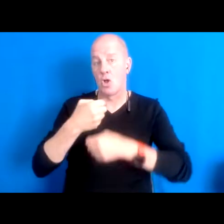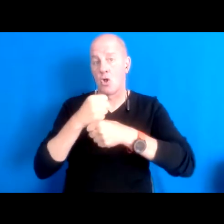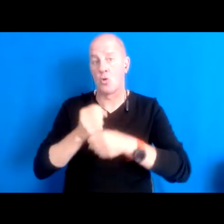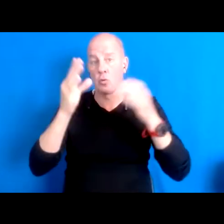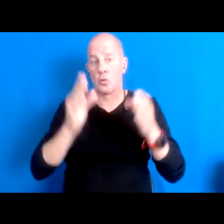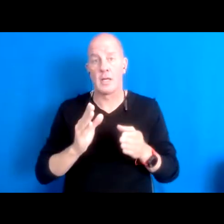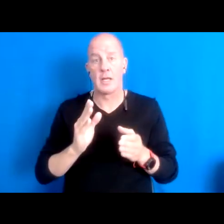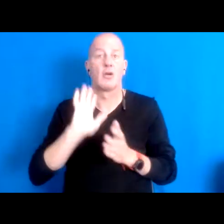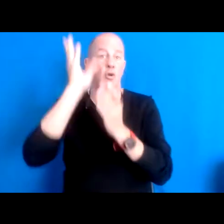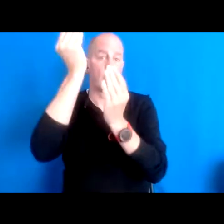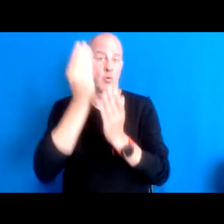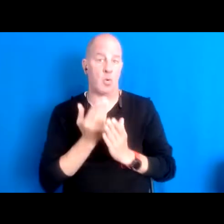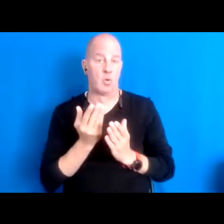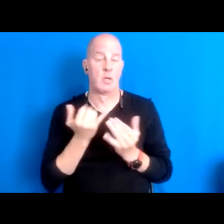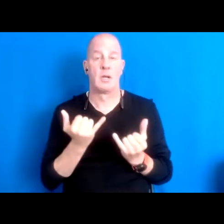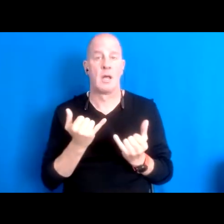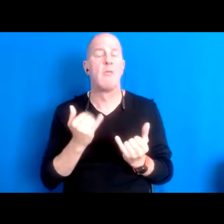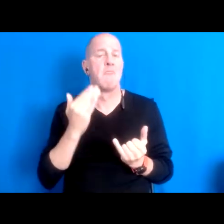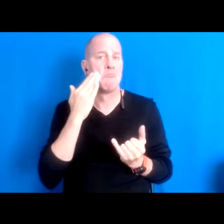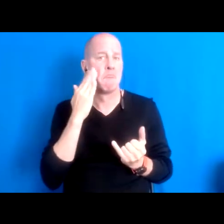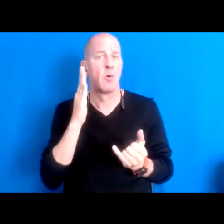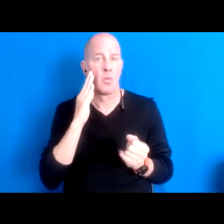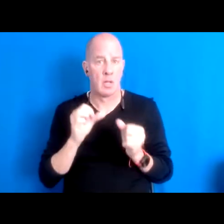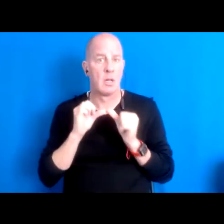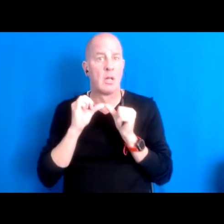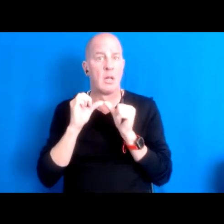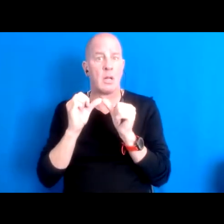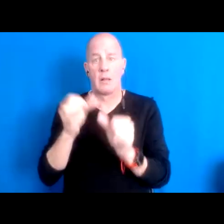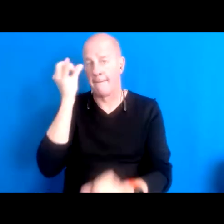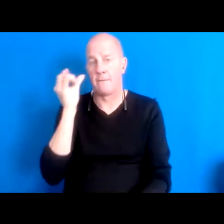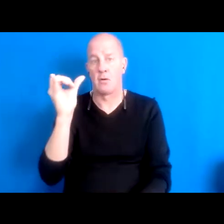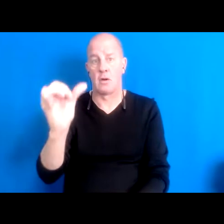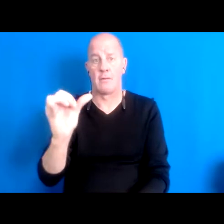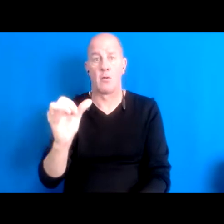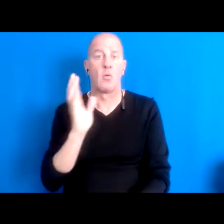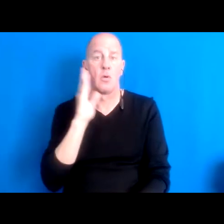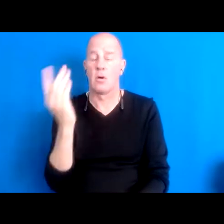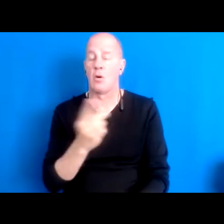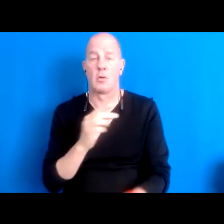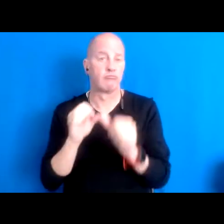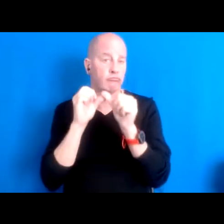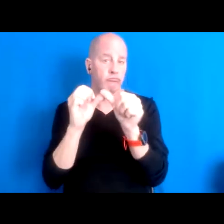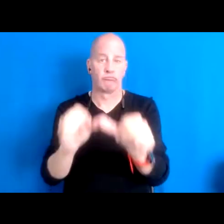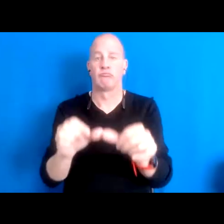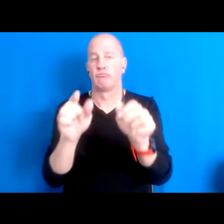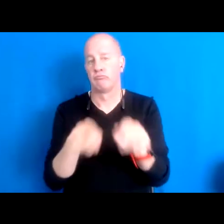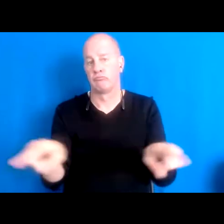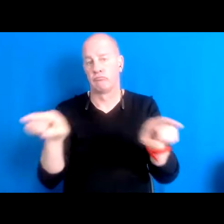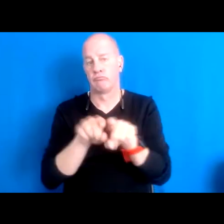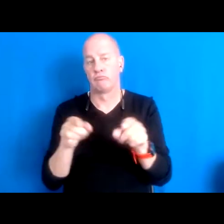15:44:41 It's going to go on forever it'll always be that way. 15:44:46 Only we have to remember it.